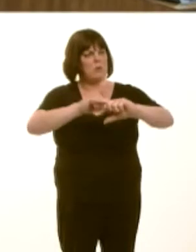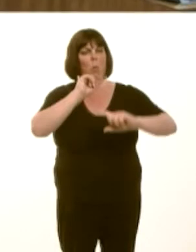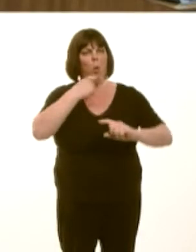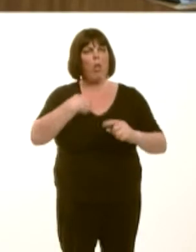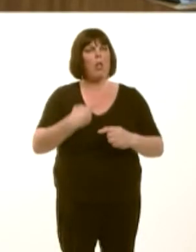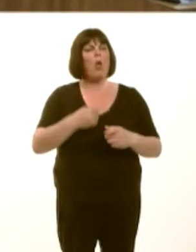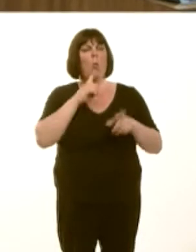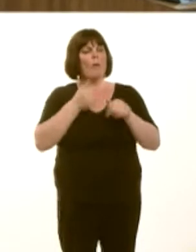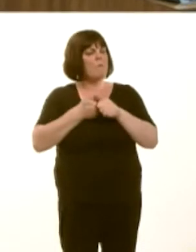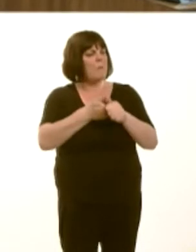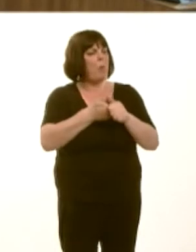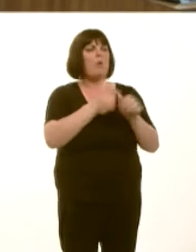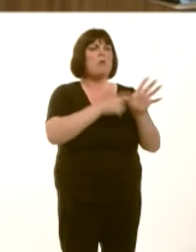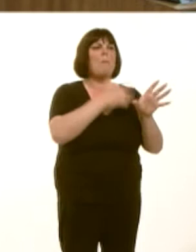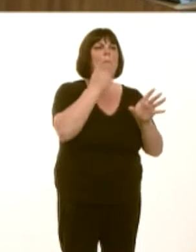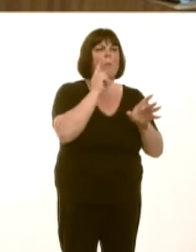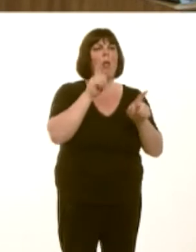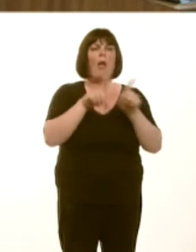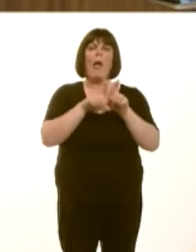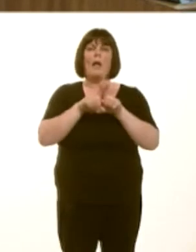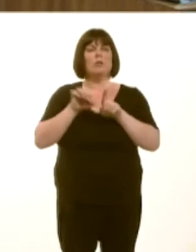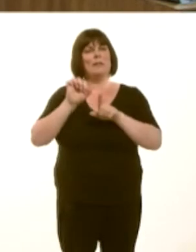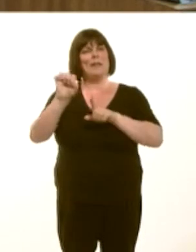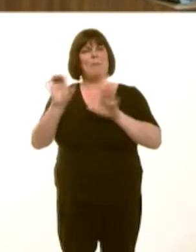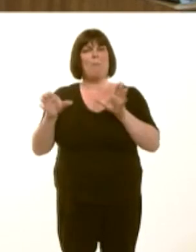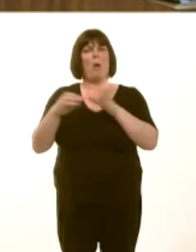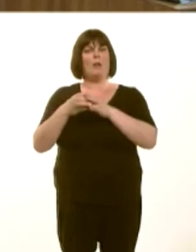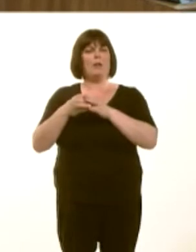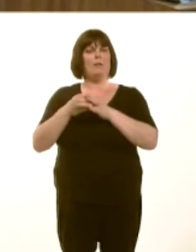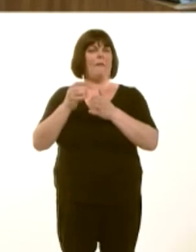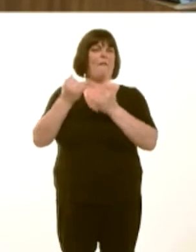replacing the gap that was left by his own party. Mark Isherwood: 11.